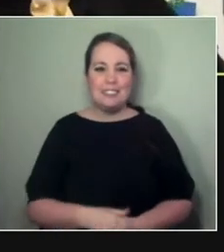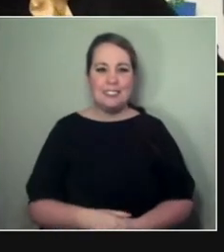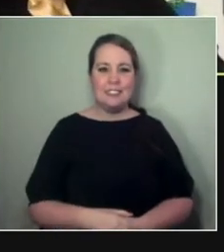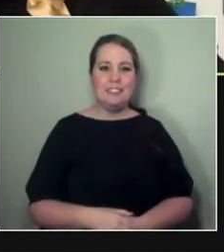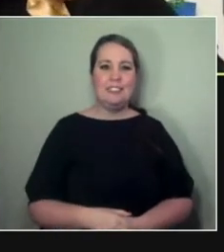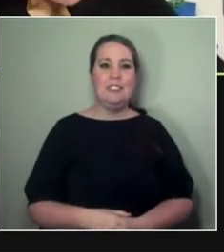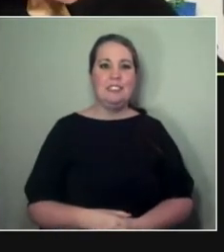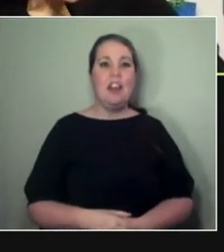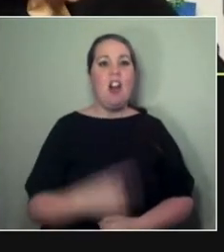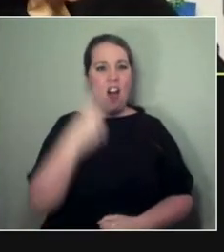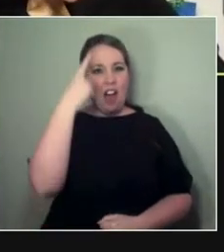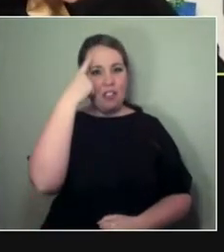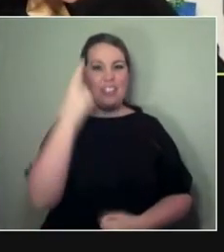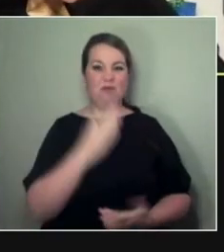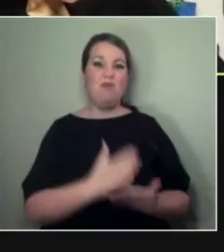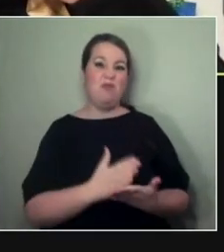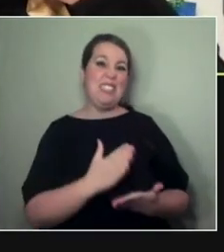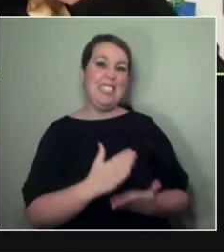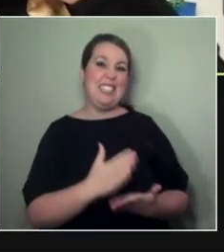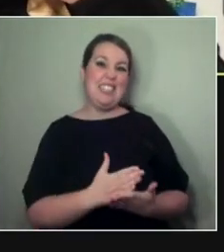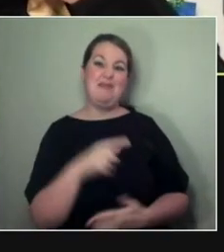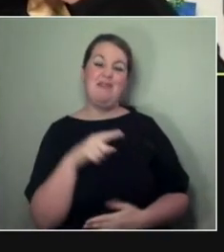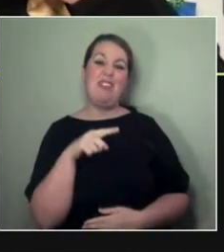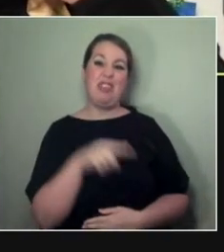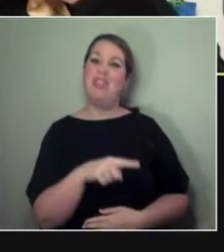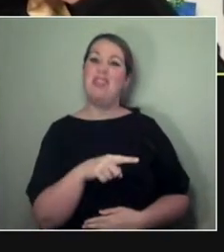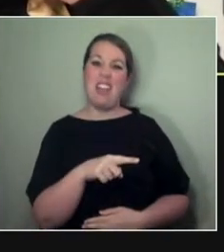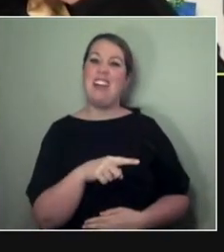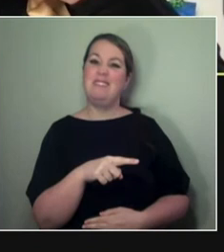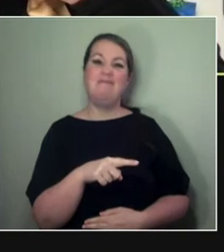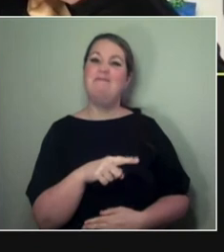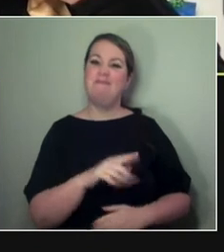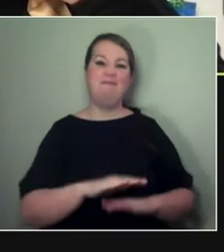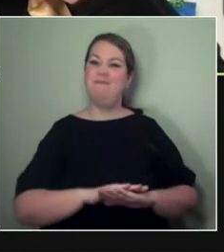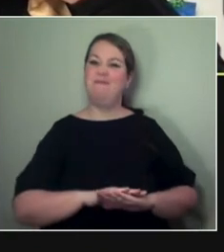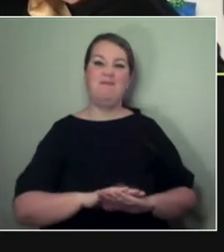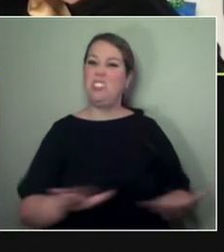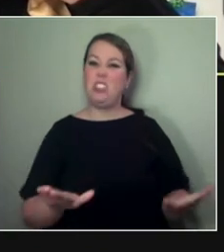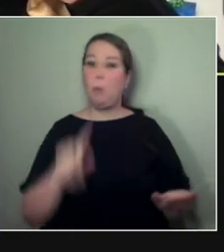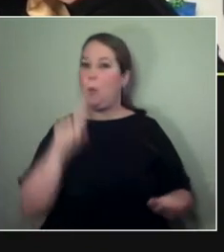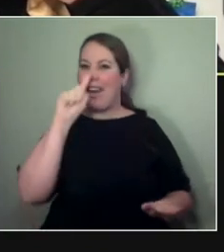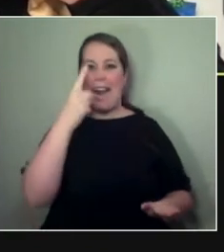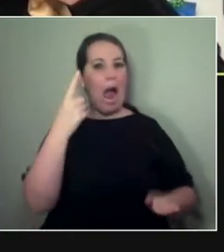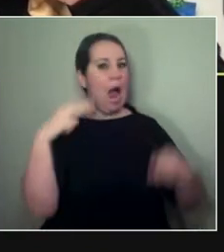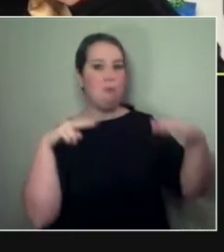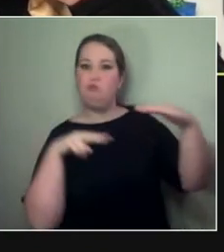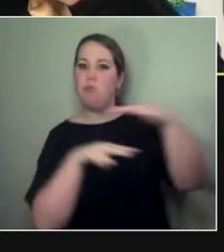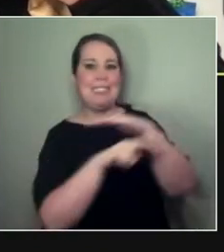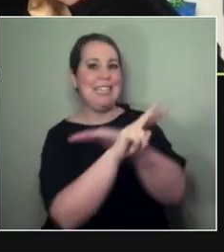are well and truly over in terms of being able to predict. Um...